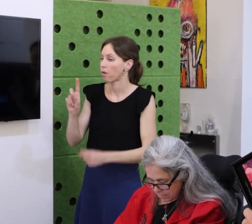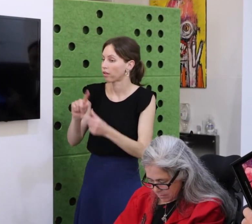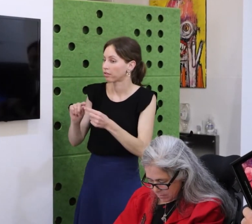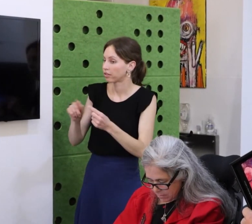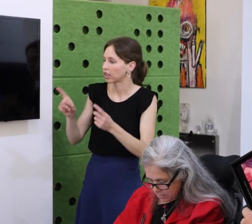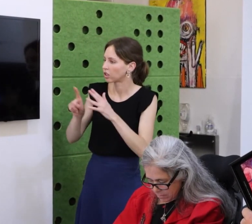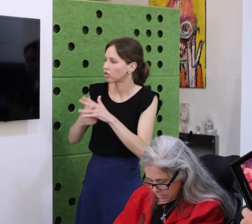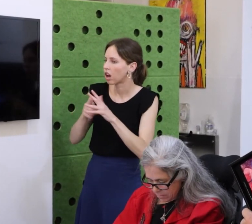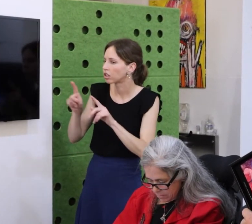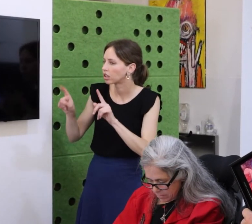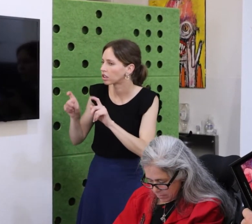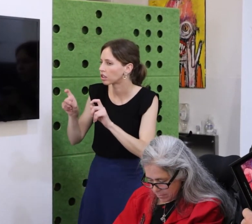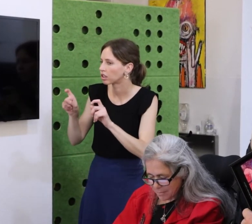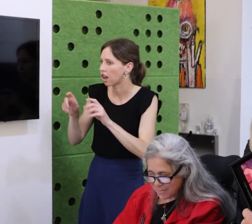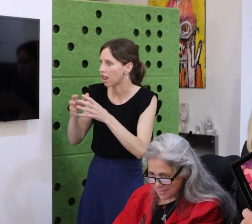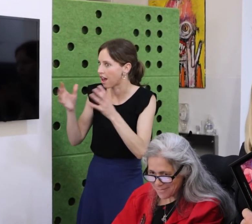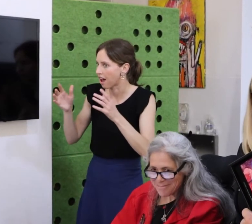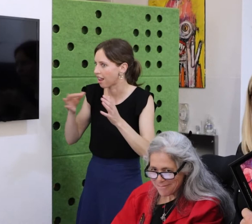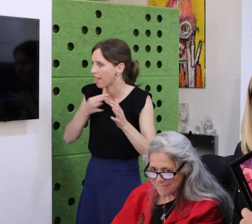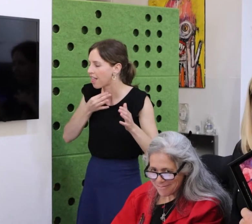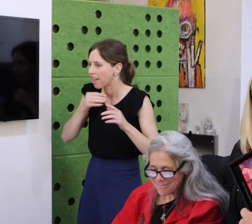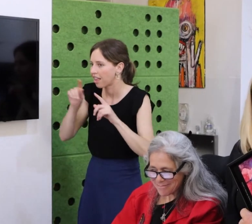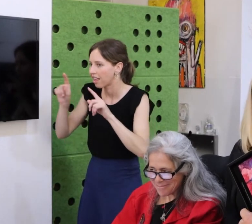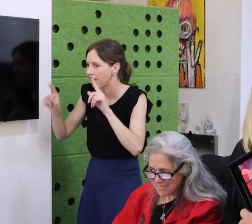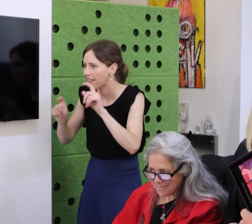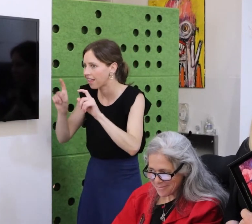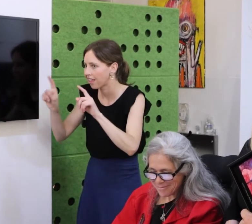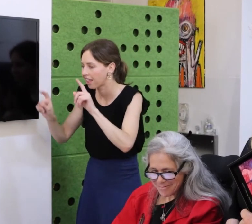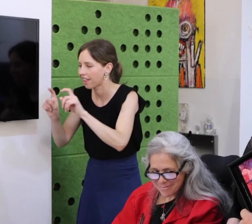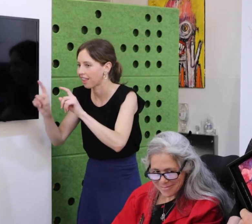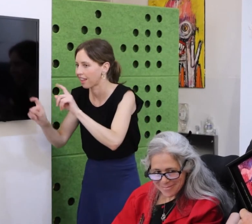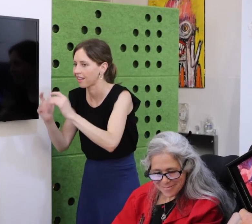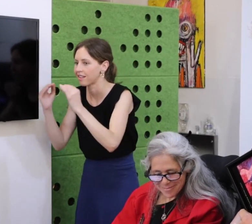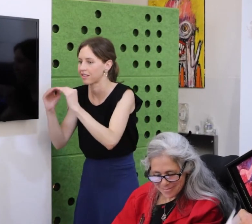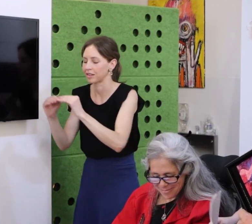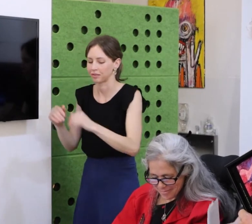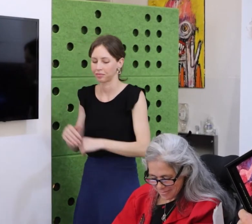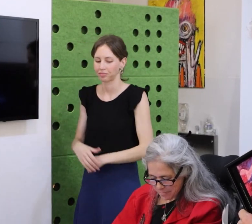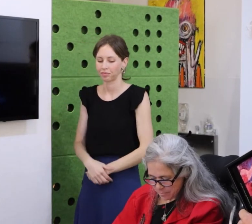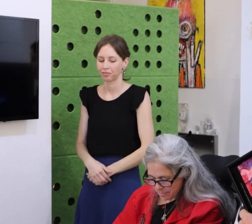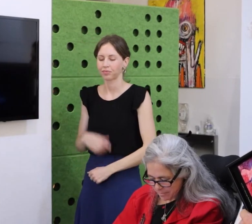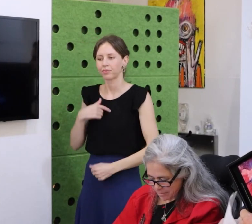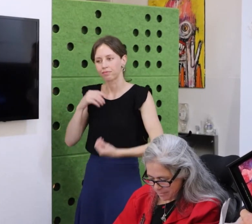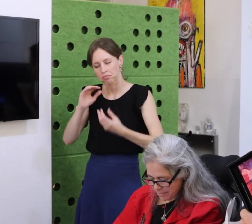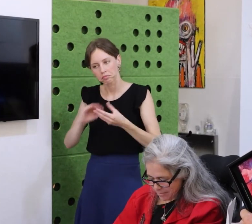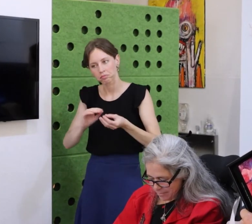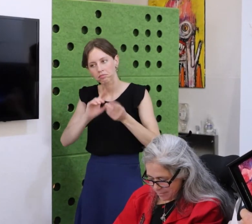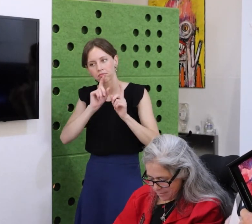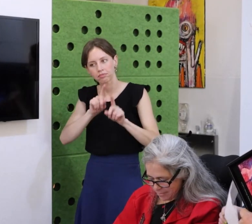not even a calendar. I thought I might have to devise a complicated filing system for